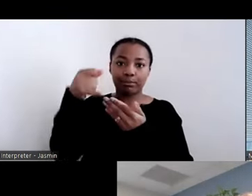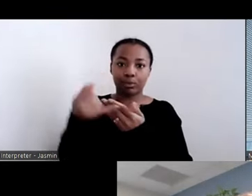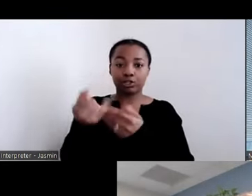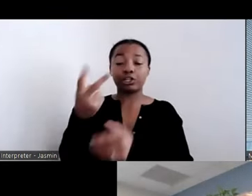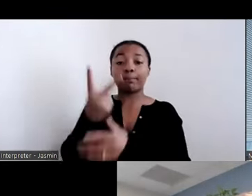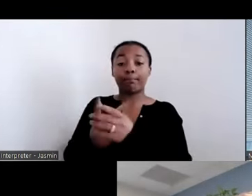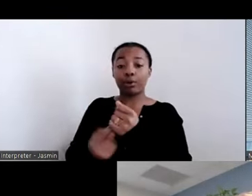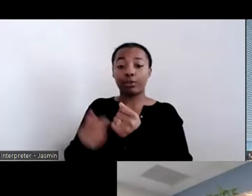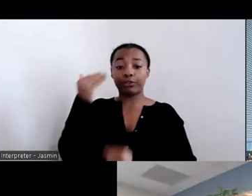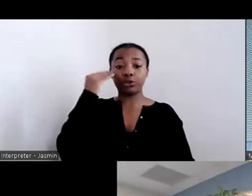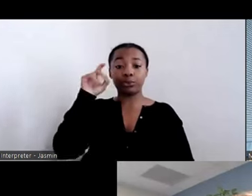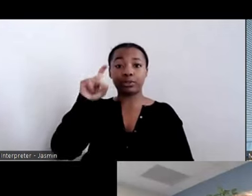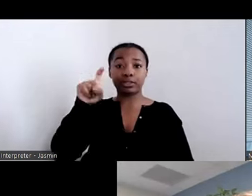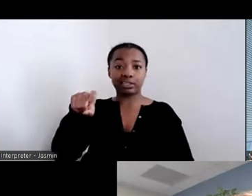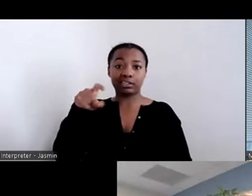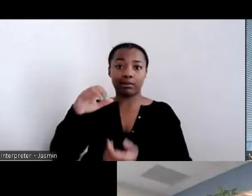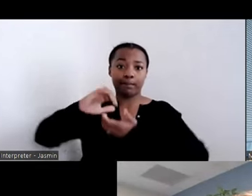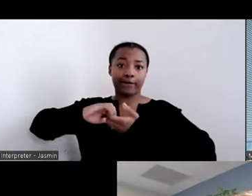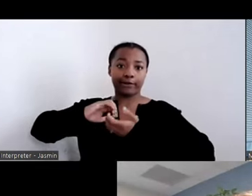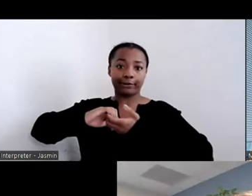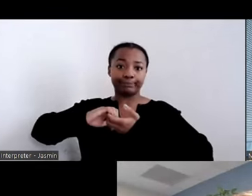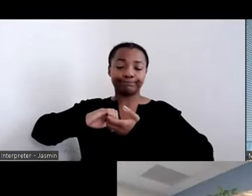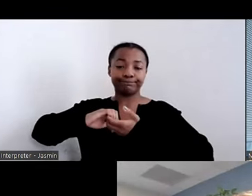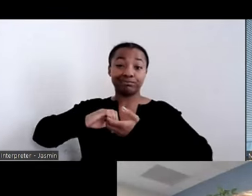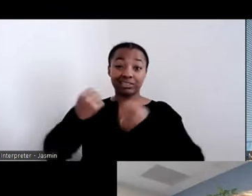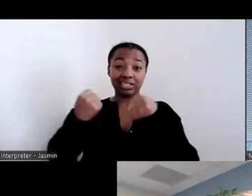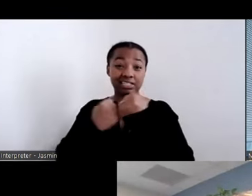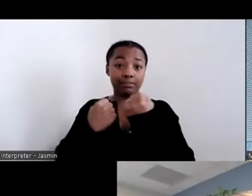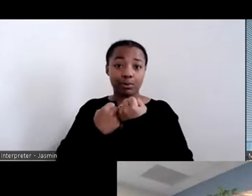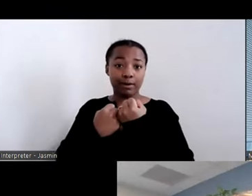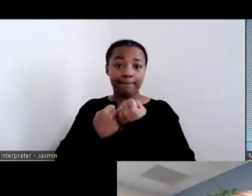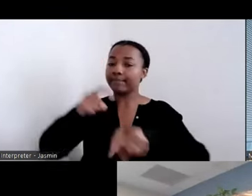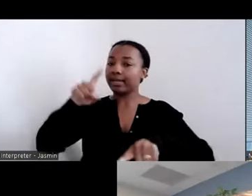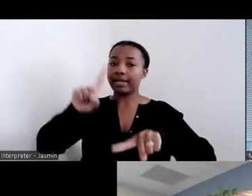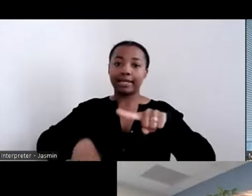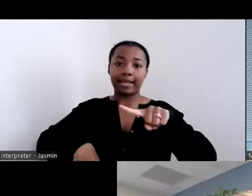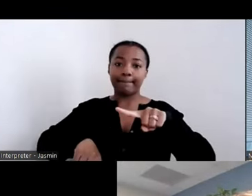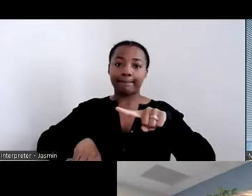through, the supports could not come through, the formal system alone.